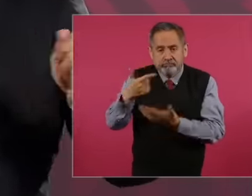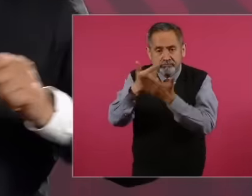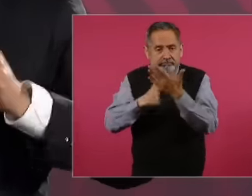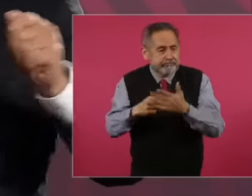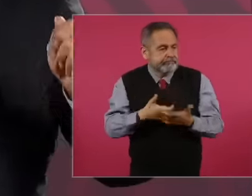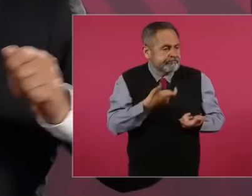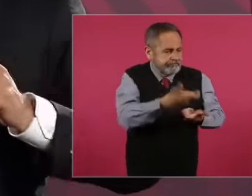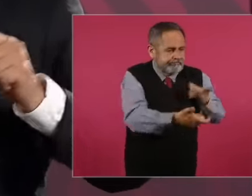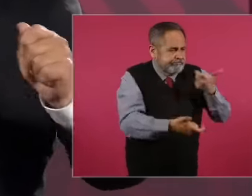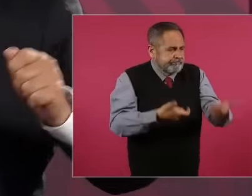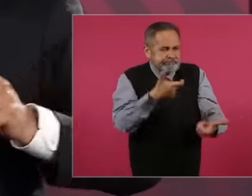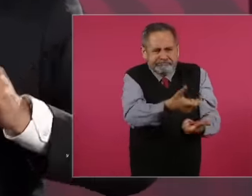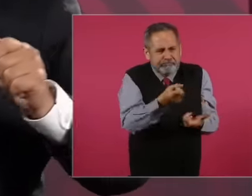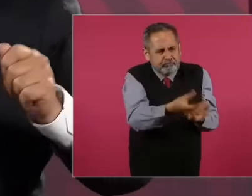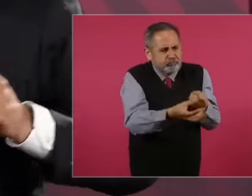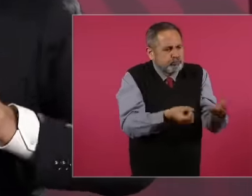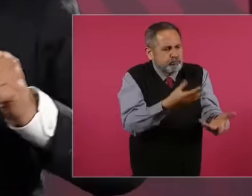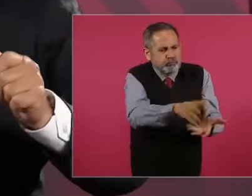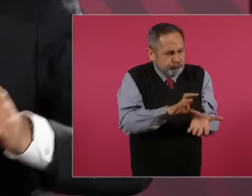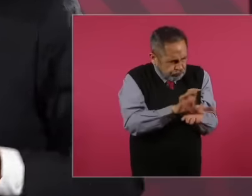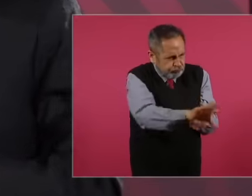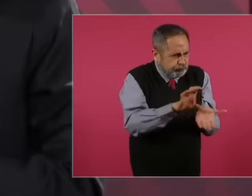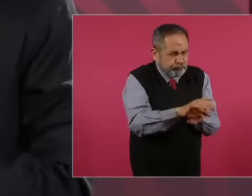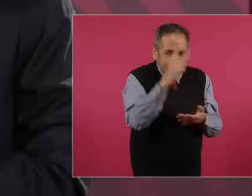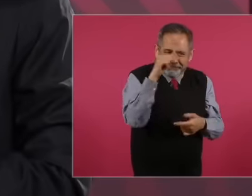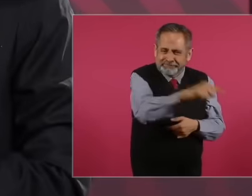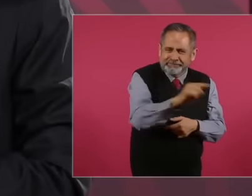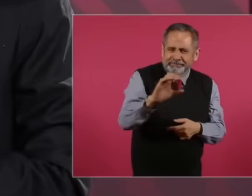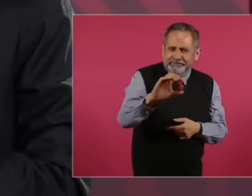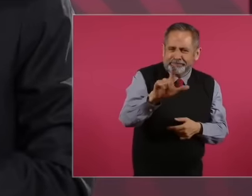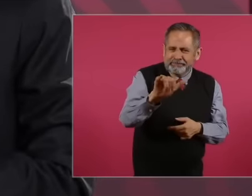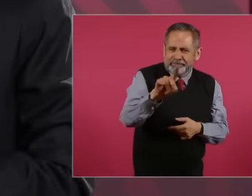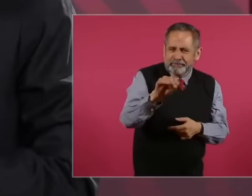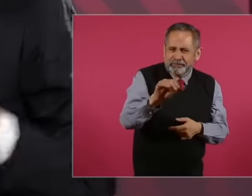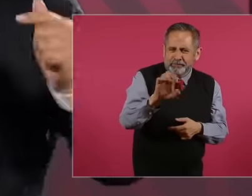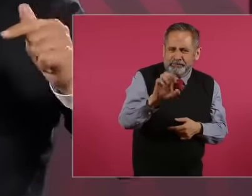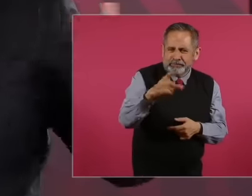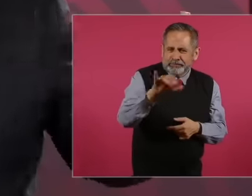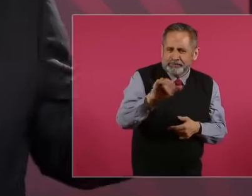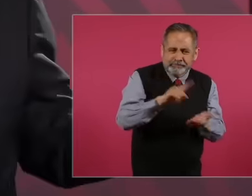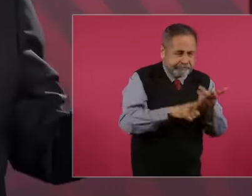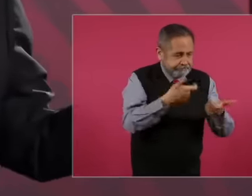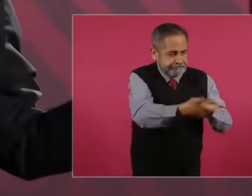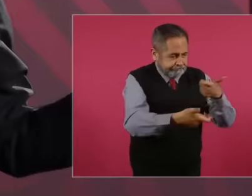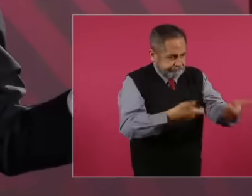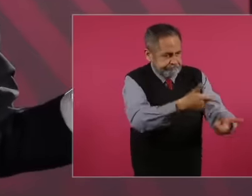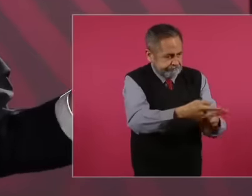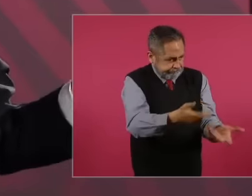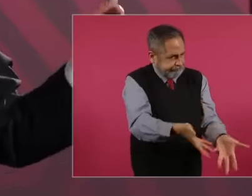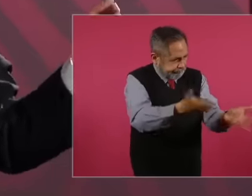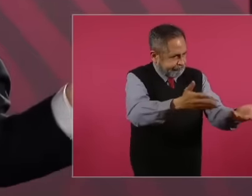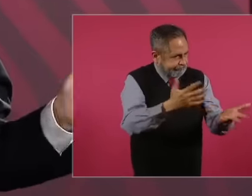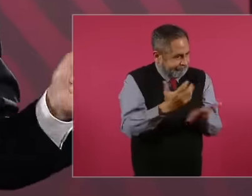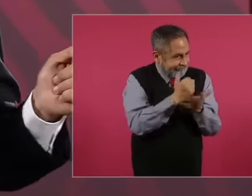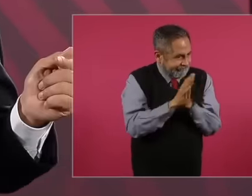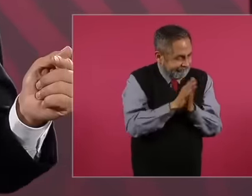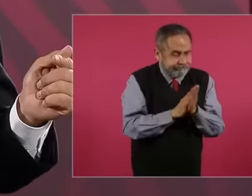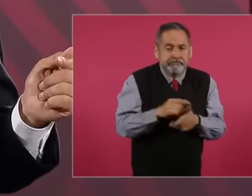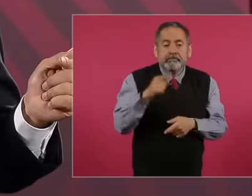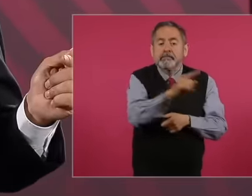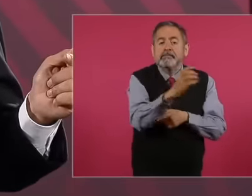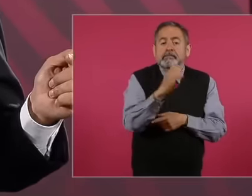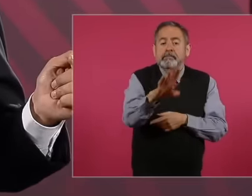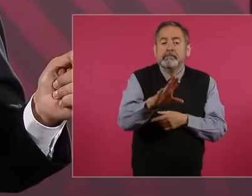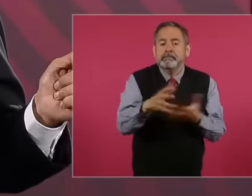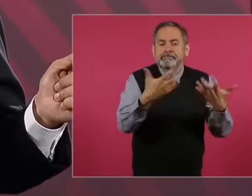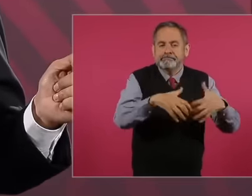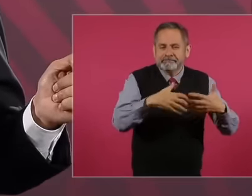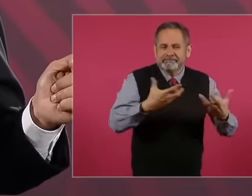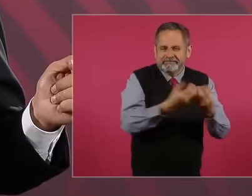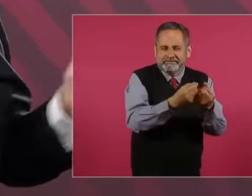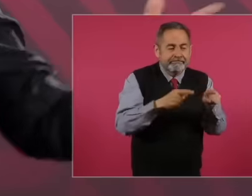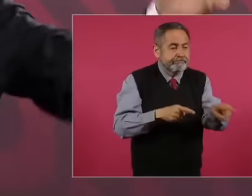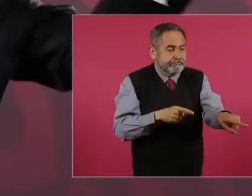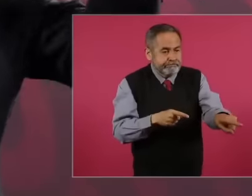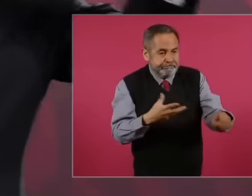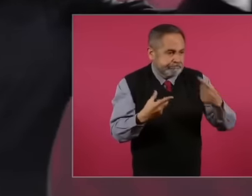Pablo Gómez came here about